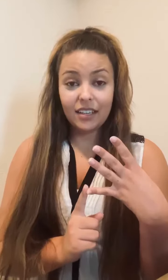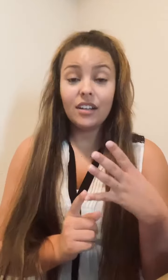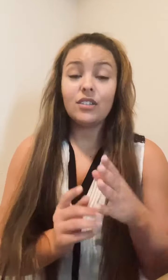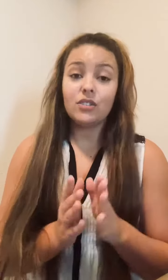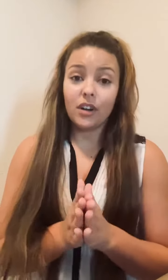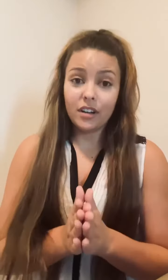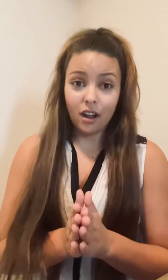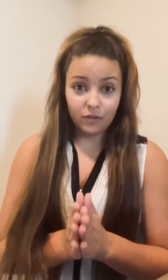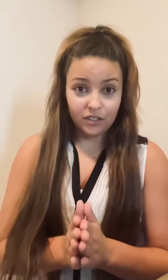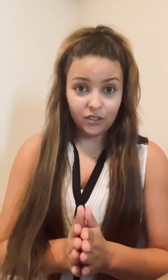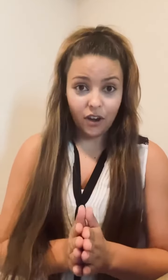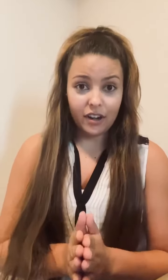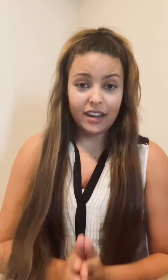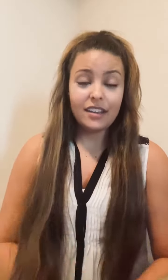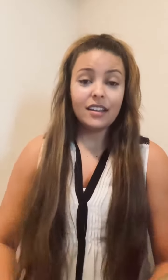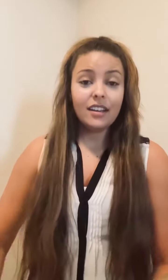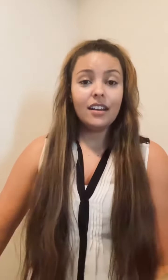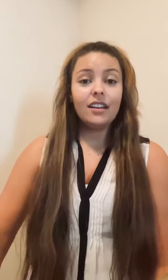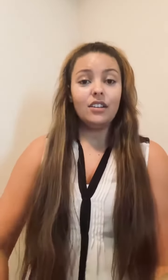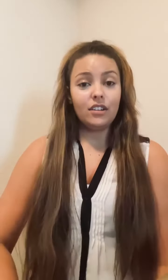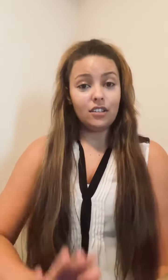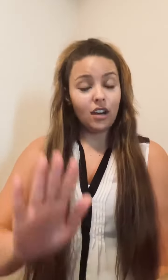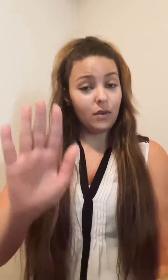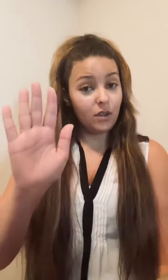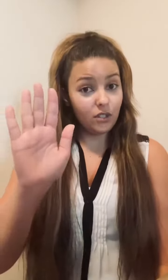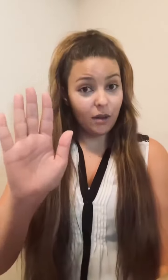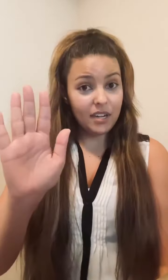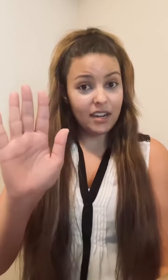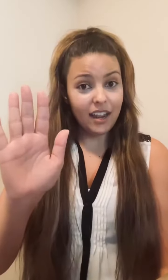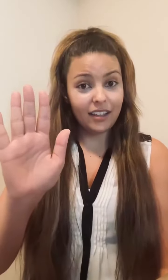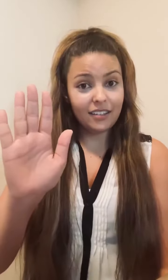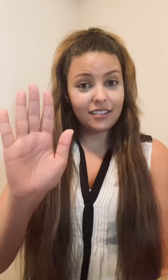Starting off with "sorry": you're going to start with your dominant hand.